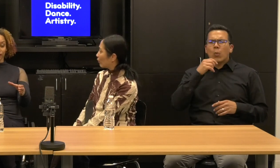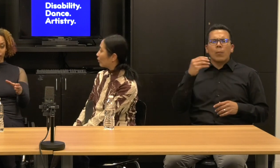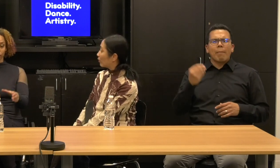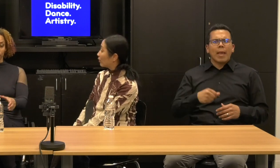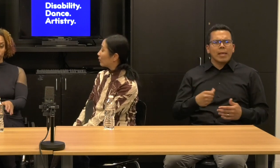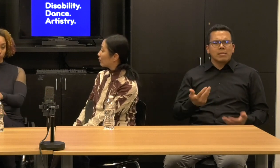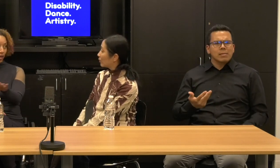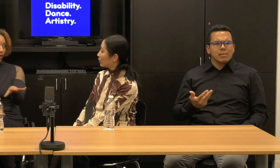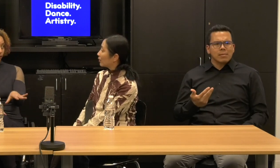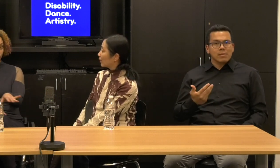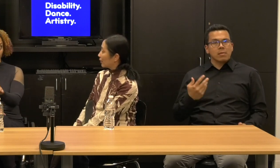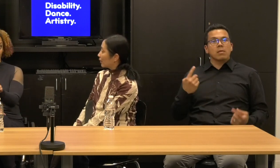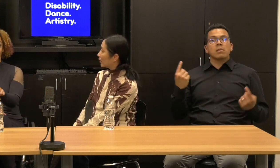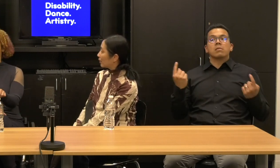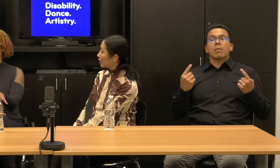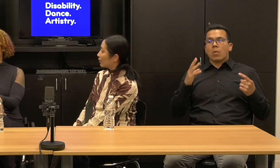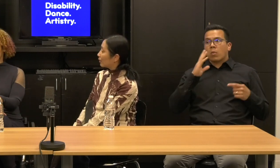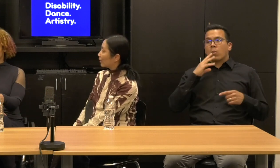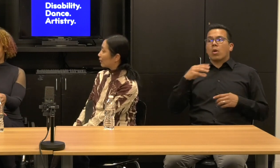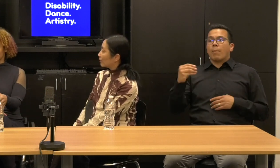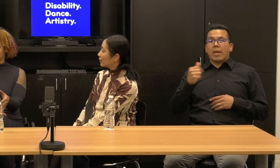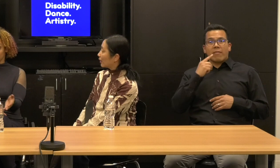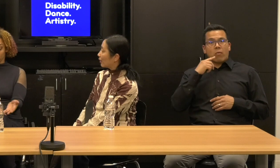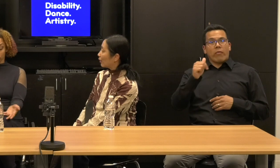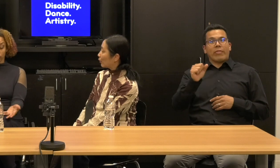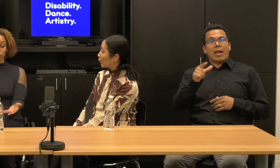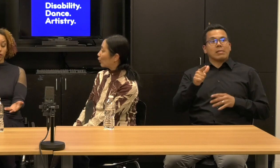Someone is going to pay for the ASL interpreter.